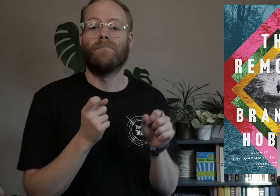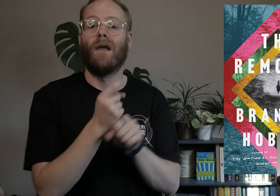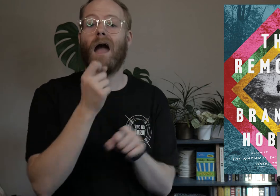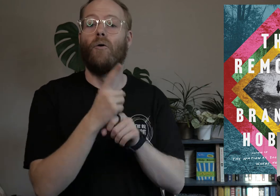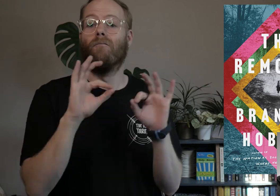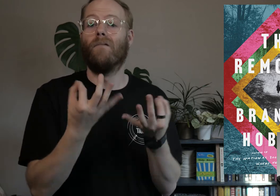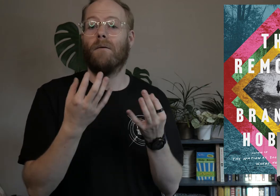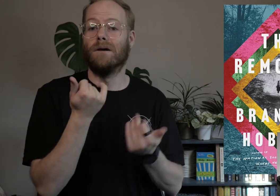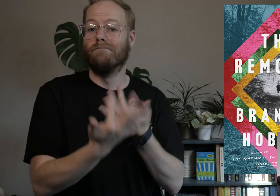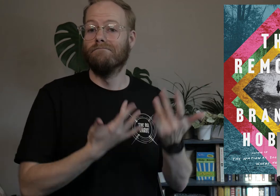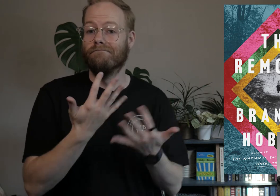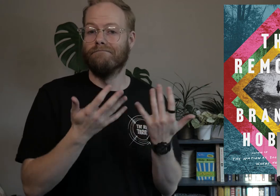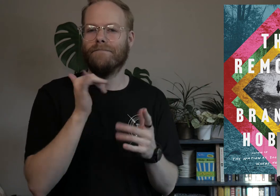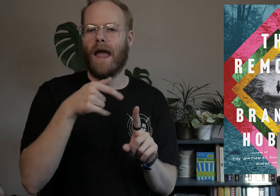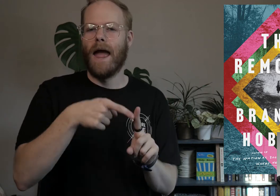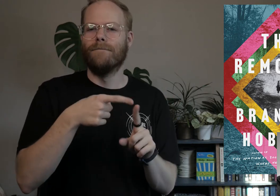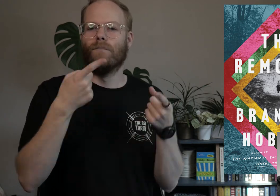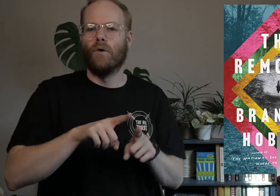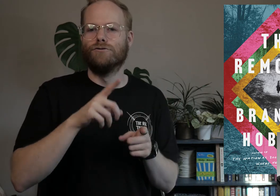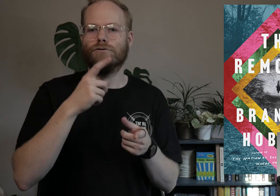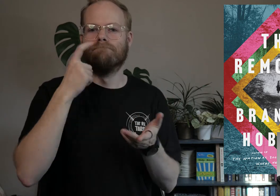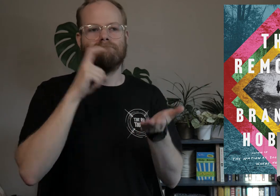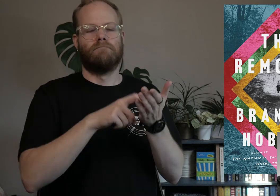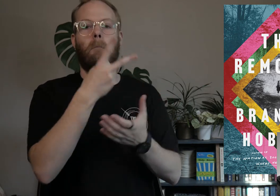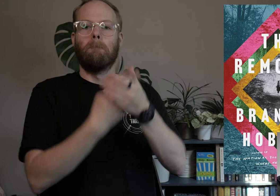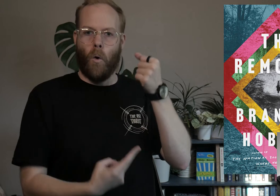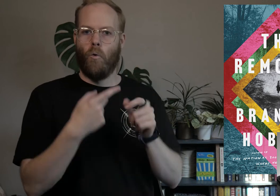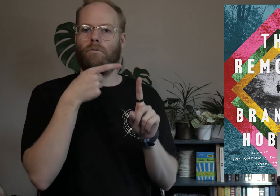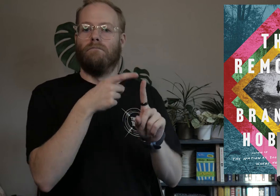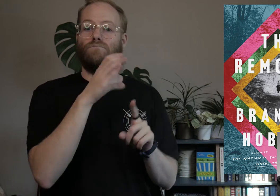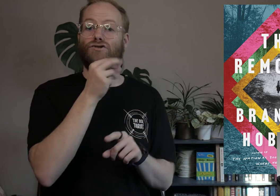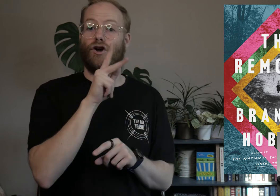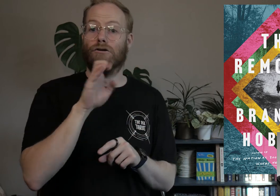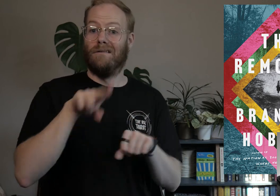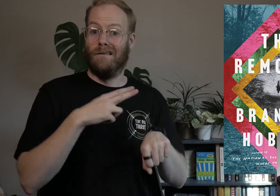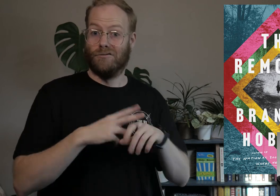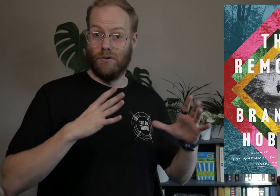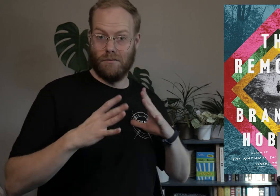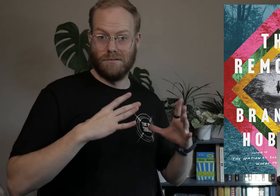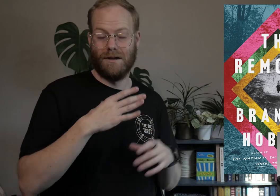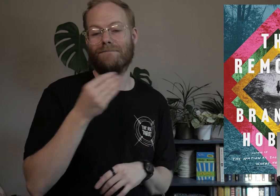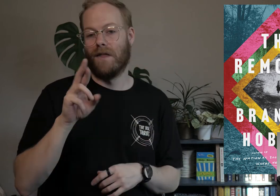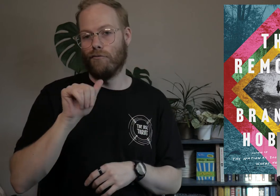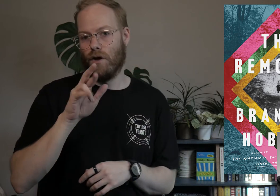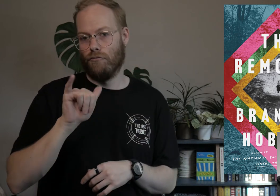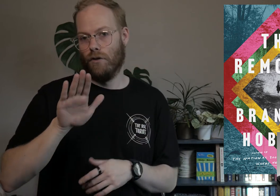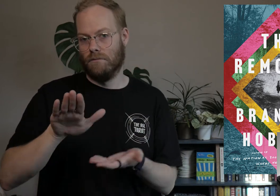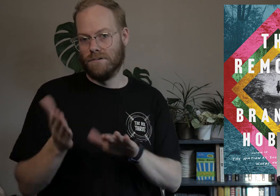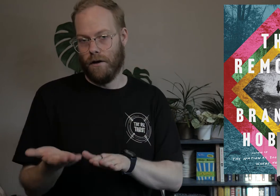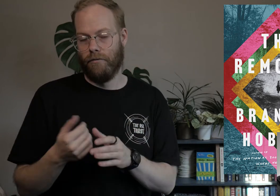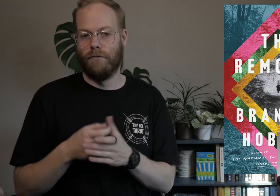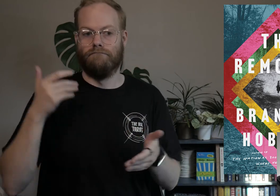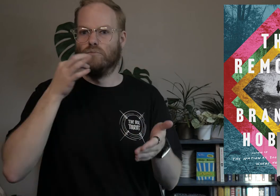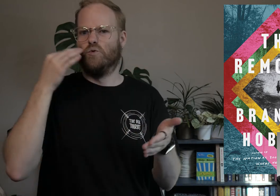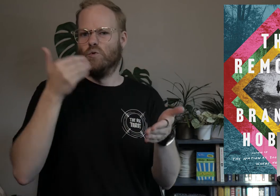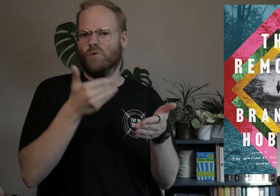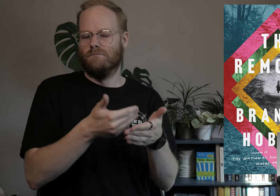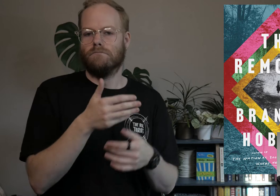As the annual family bonfire, an occasion that marks both the Cherokee National Holiday and Ray-Ray’s death, approaches,